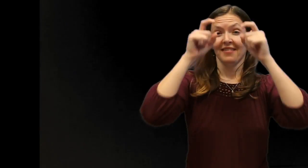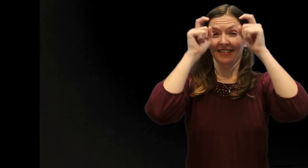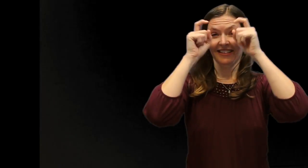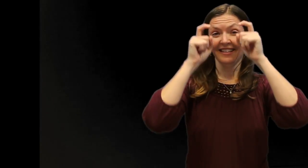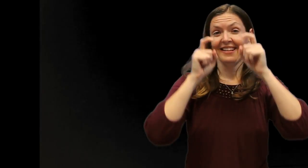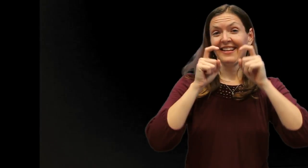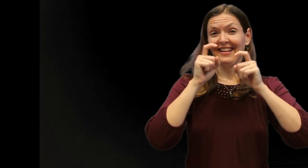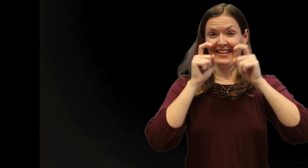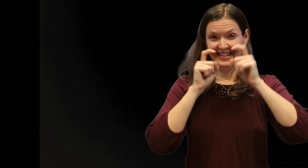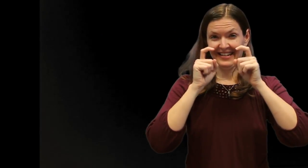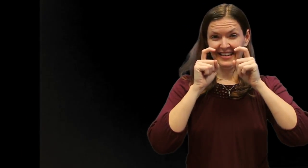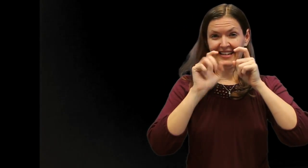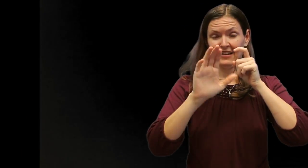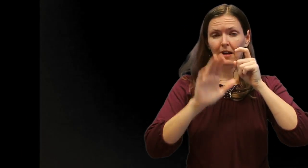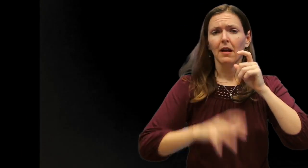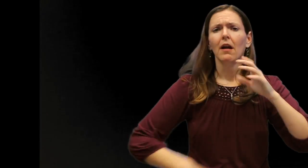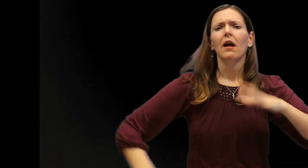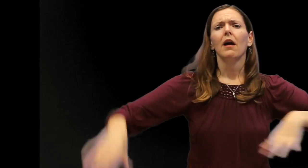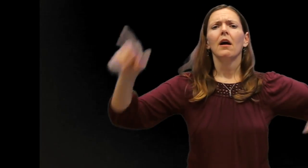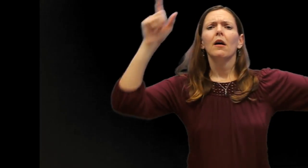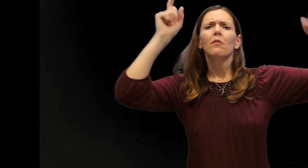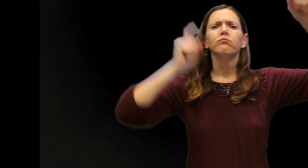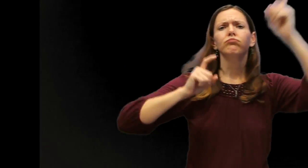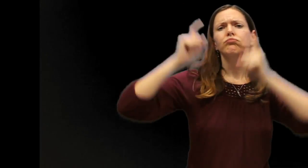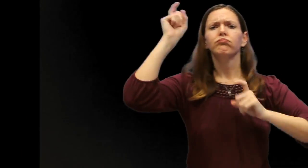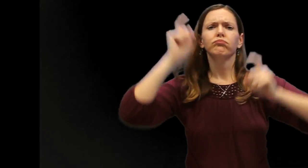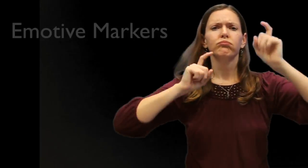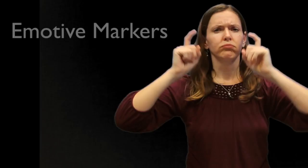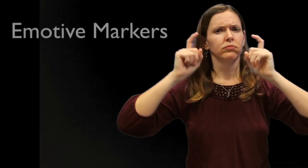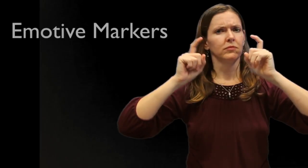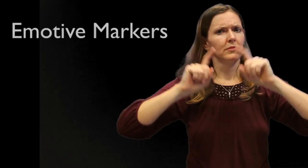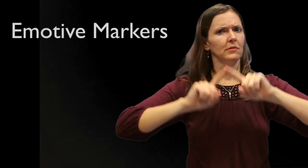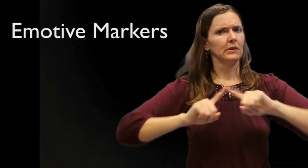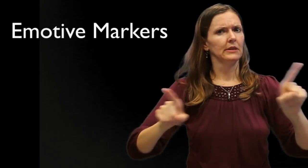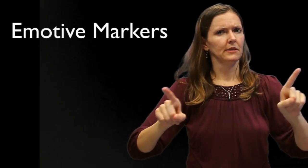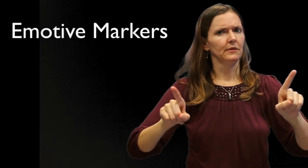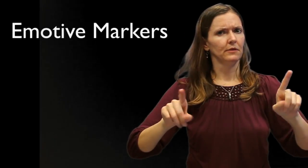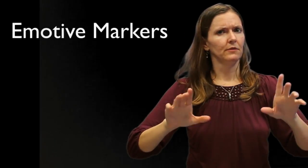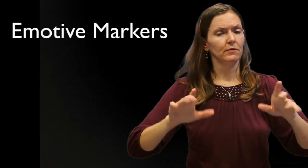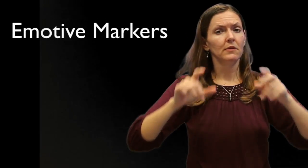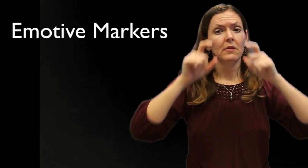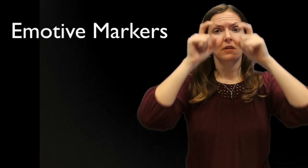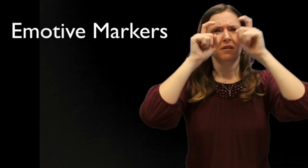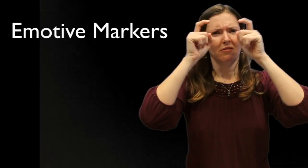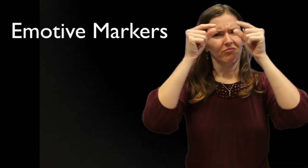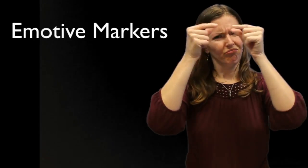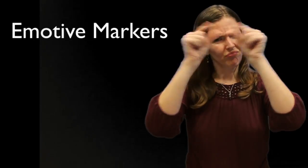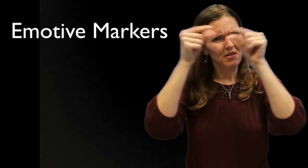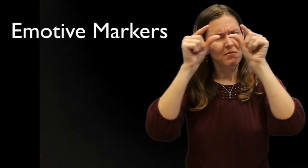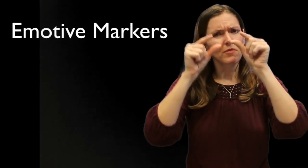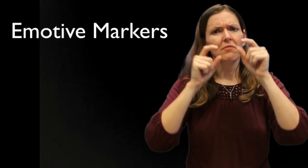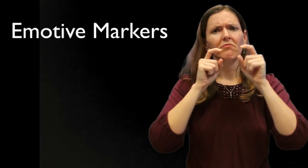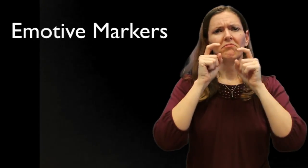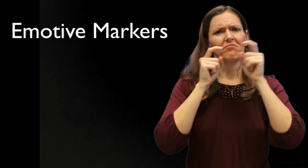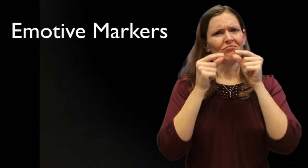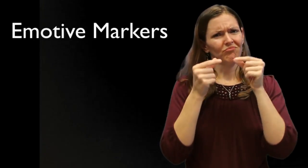Remember non-manual grammar discussed earlier? Now the topic being discussed is emotive markers or in other words, "facial expressions". Facial expressions or emotive markers are different than facial grammar. Grammar is a set of rules that have to